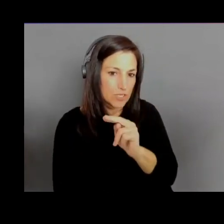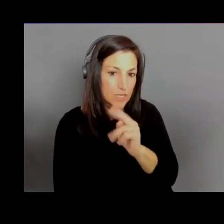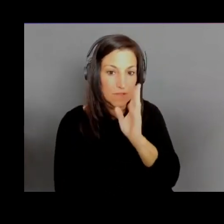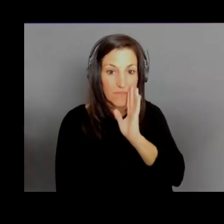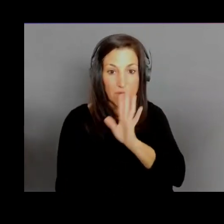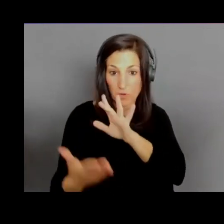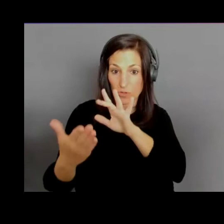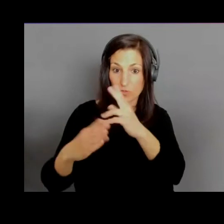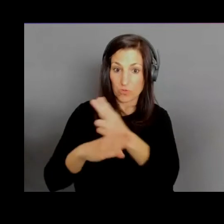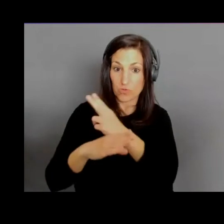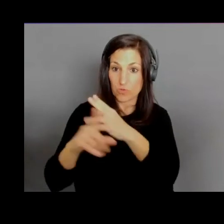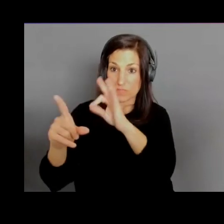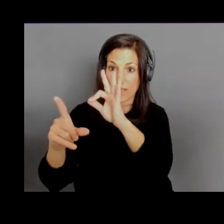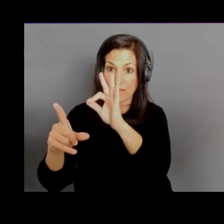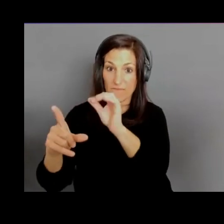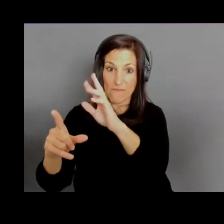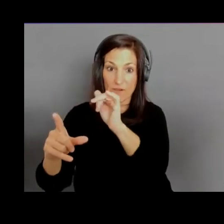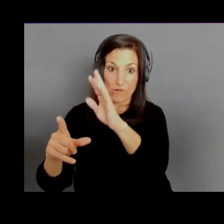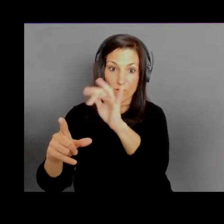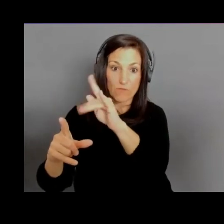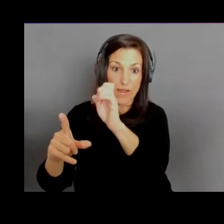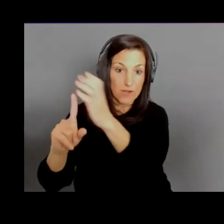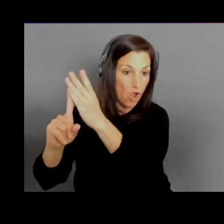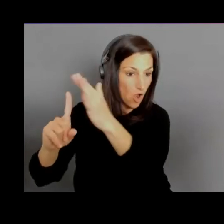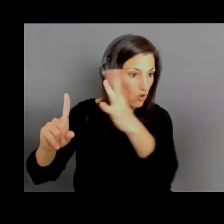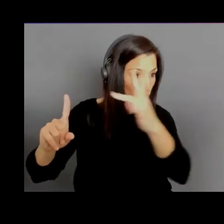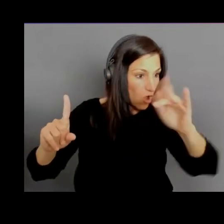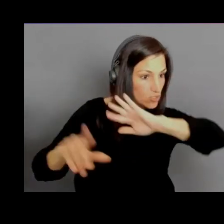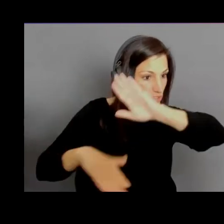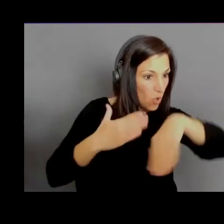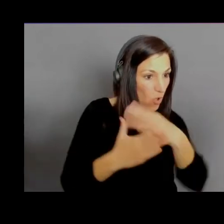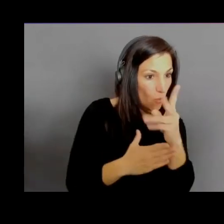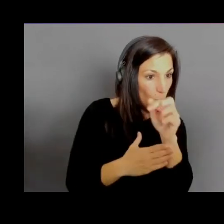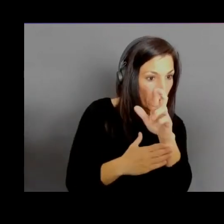So they'll have their own Wickr instance, another customer will have a Wickr instance,